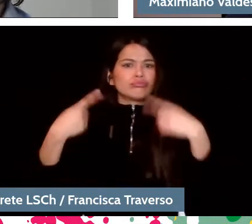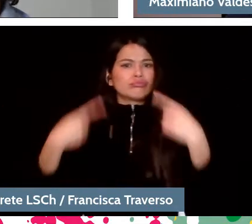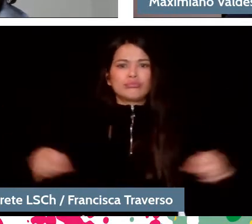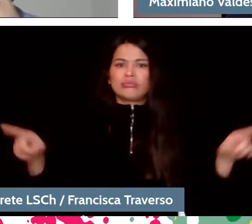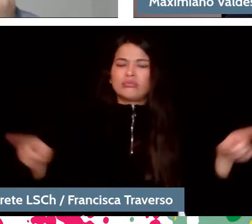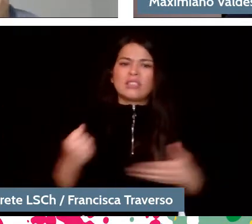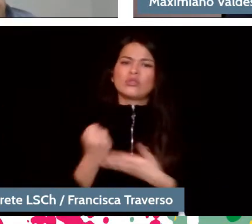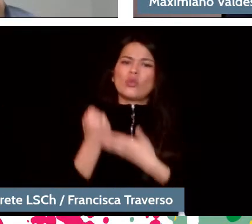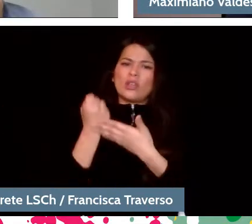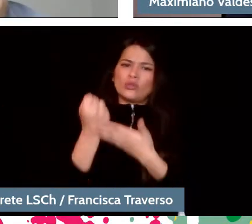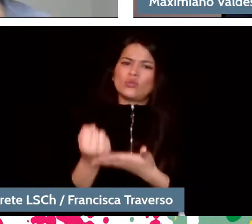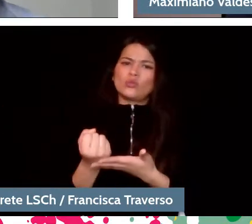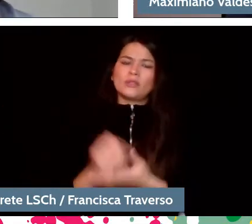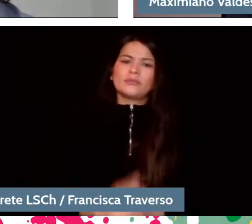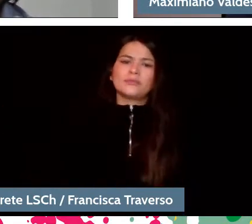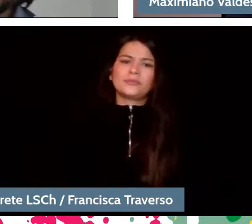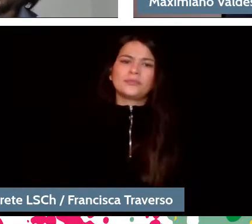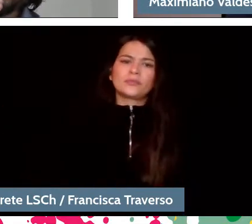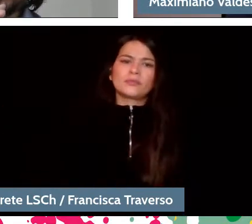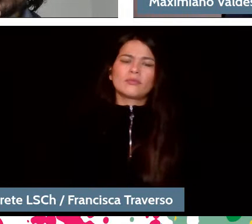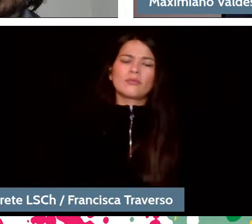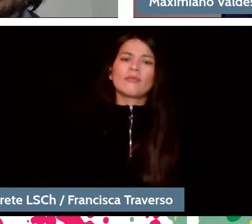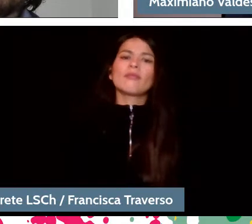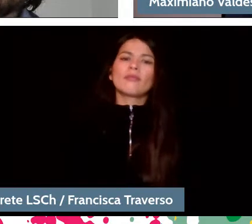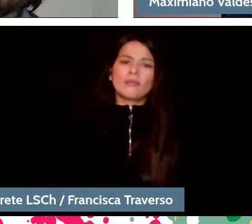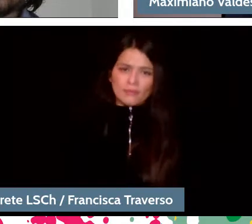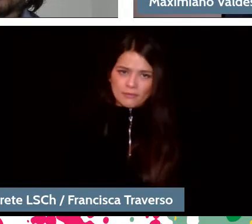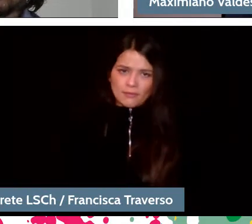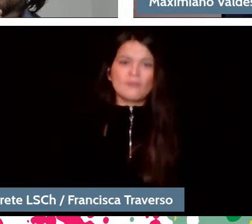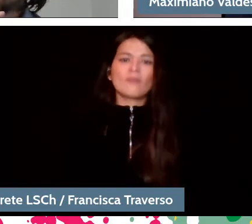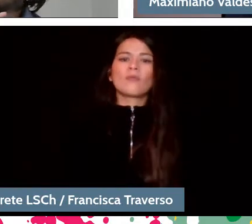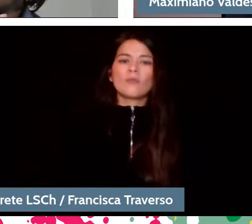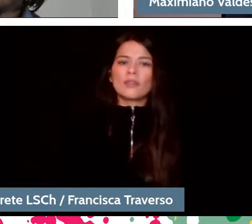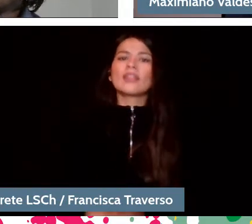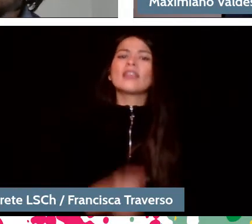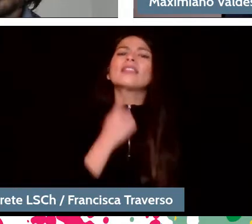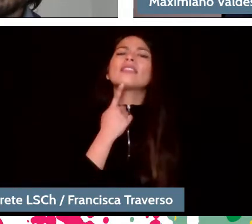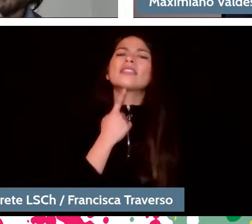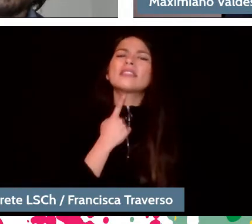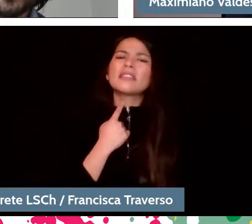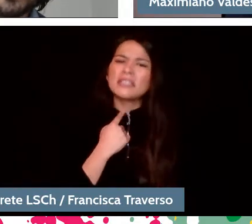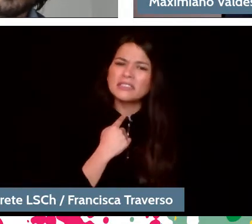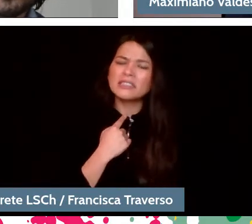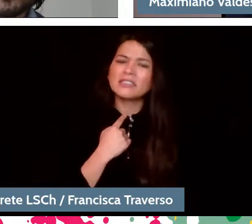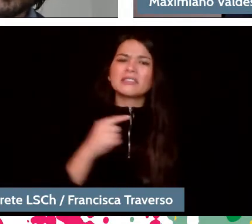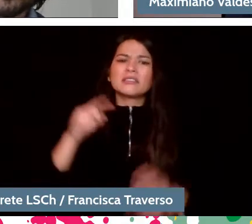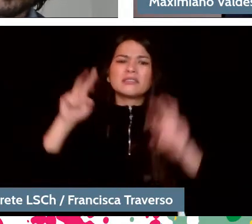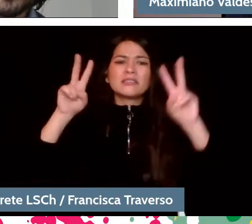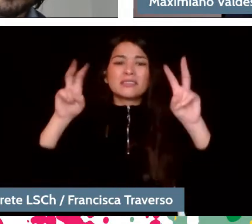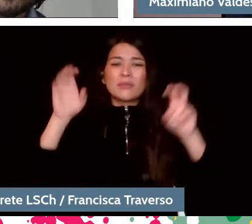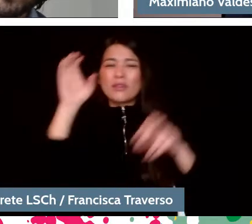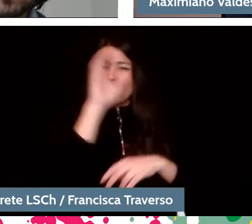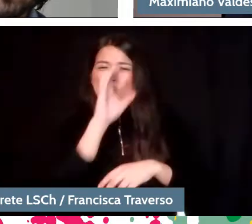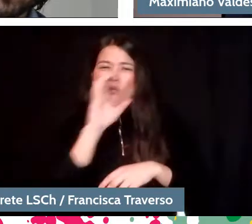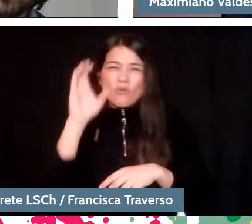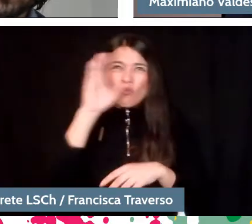Yes, there is also an interesting point, like sometimes this search for what is different in interpretation, of trying to try to do something new,